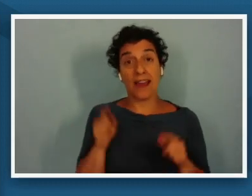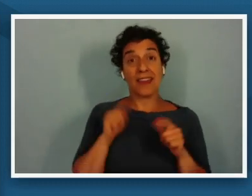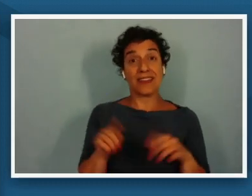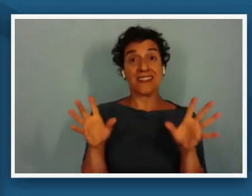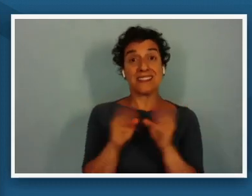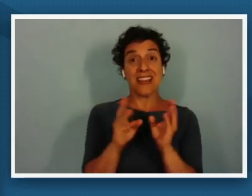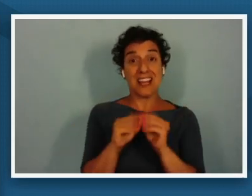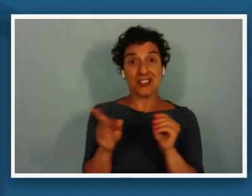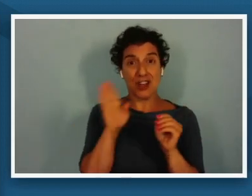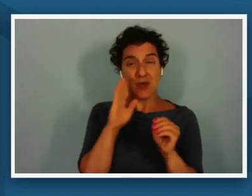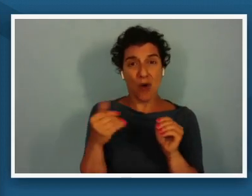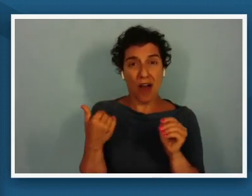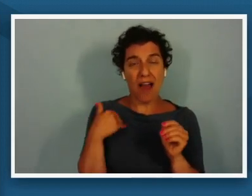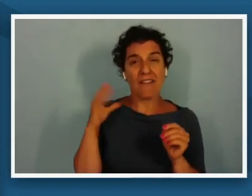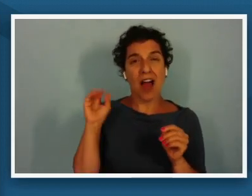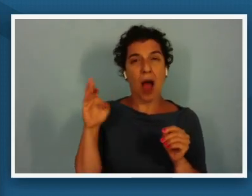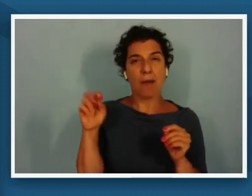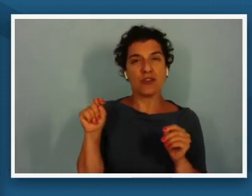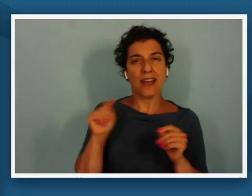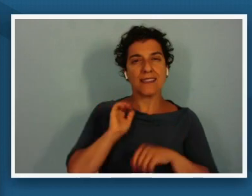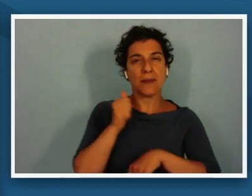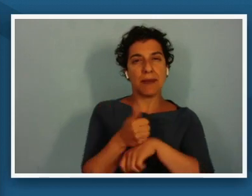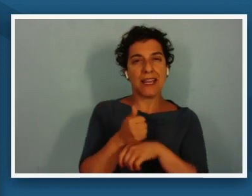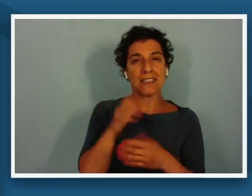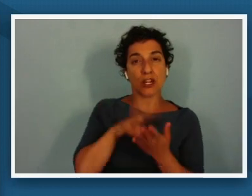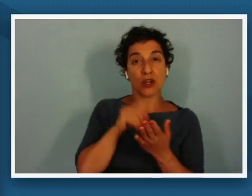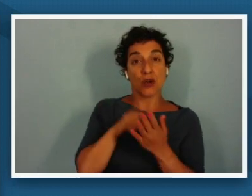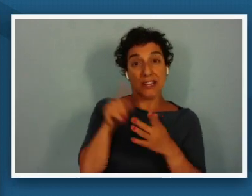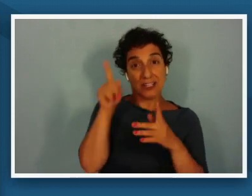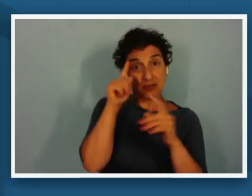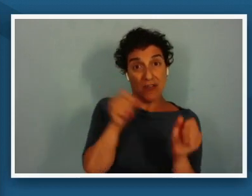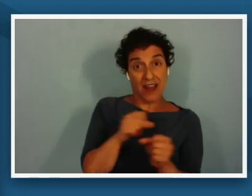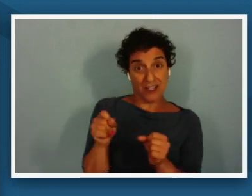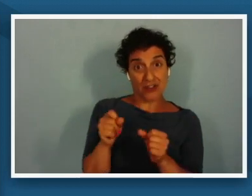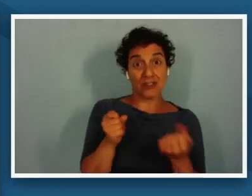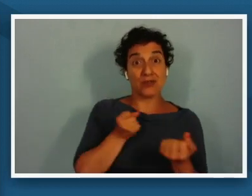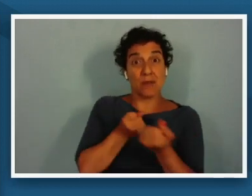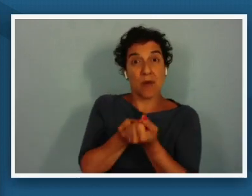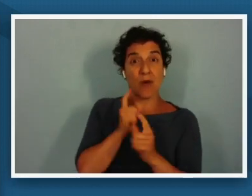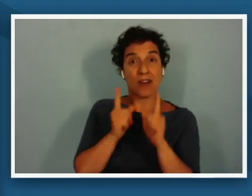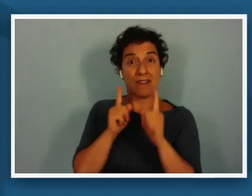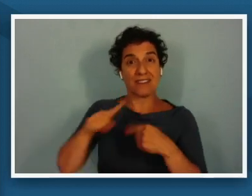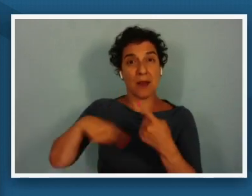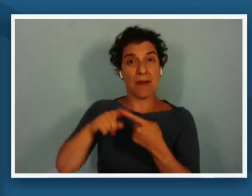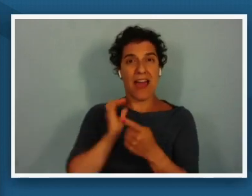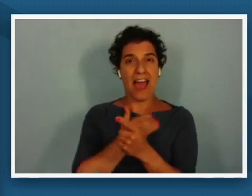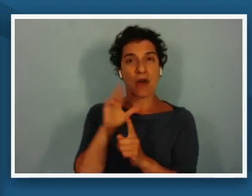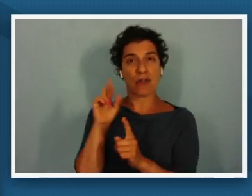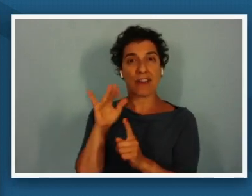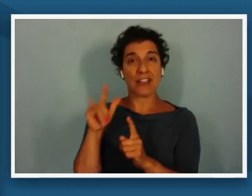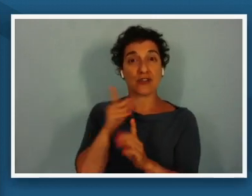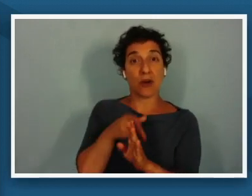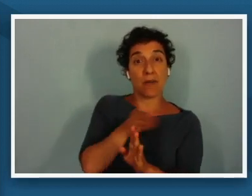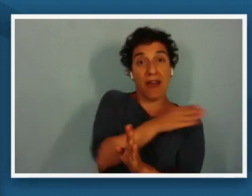object-based learning strategies to support conversations about our racial